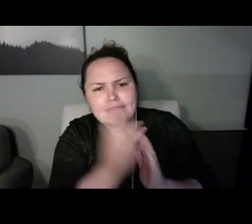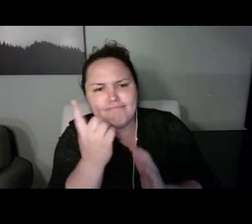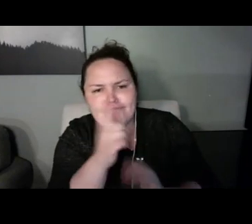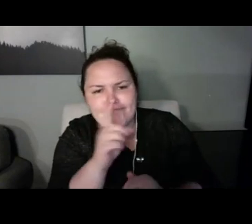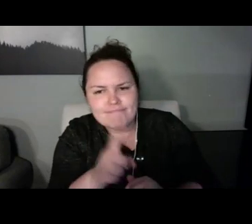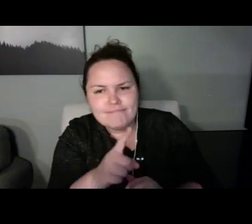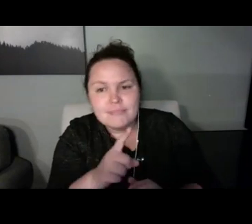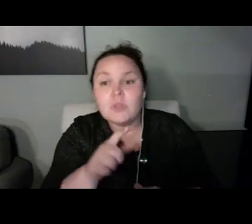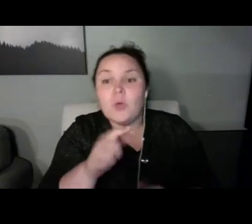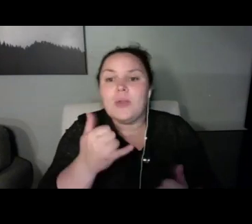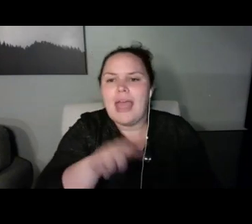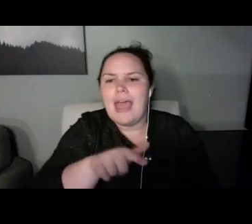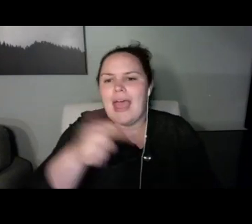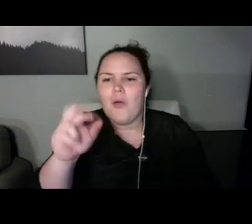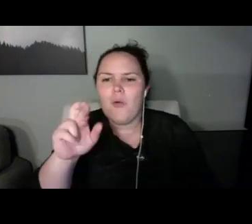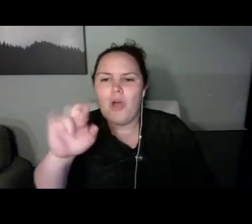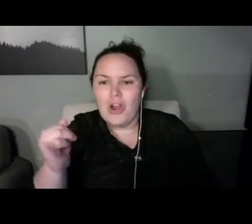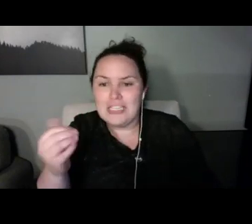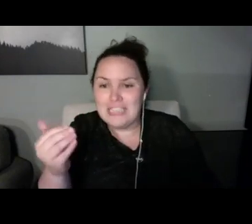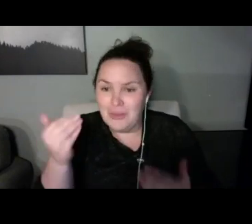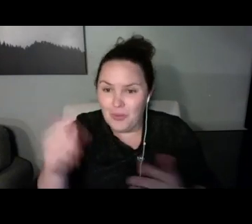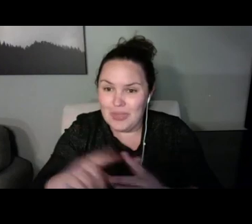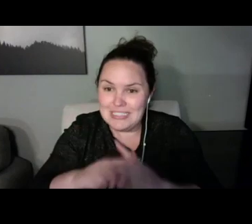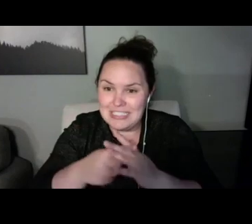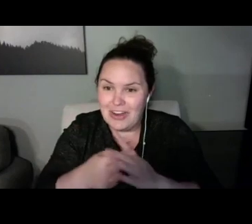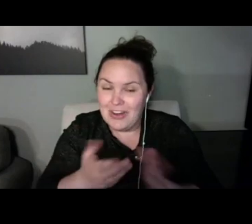the gear ratio. With mine you can do I've gotten it to do